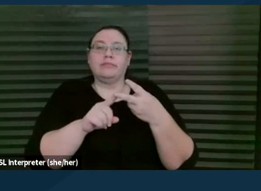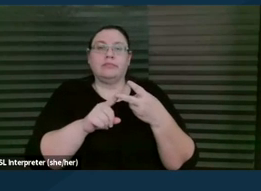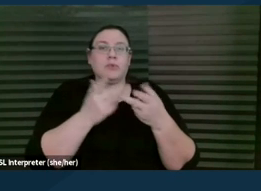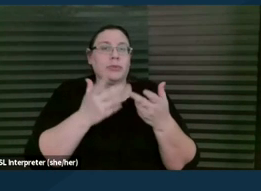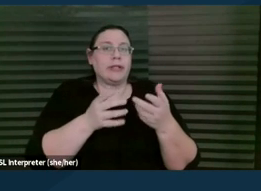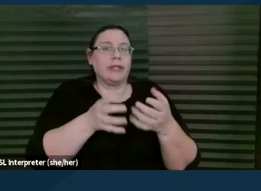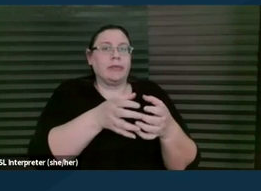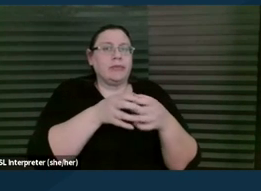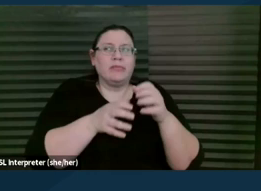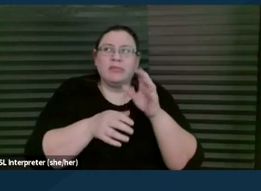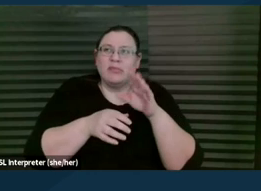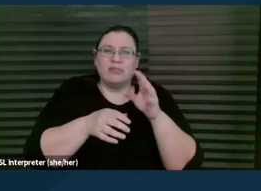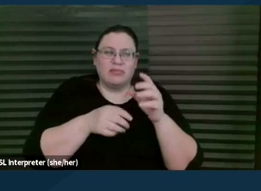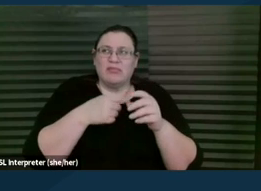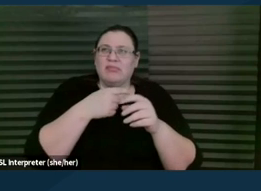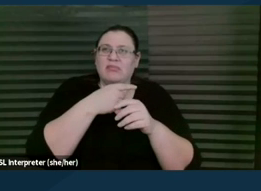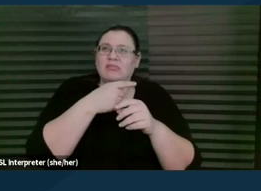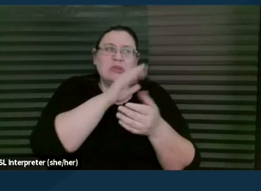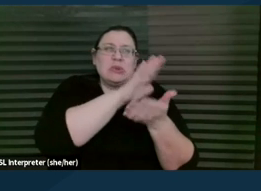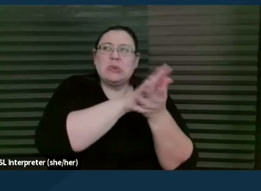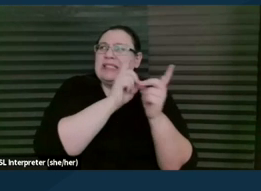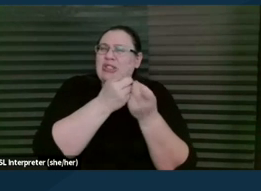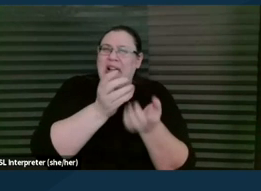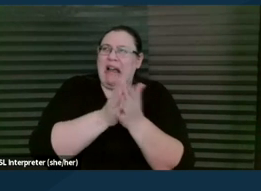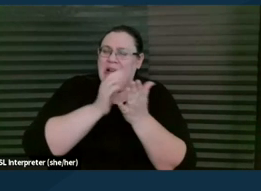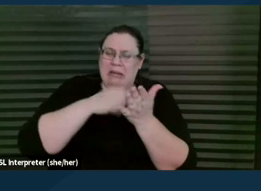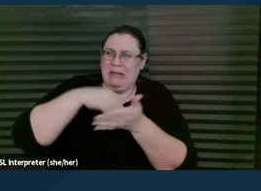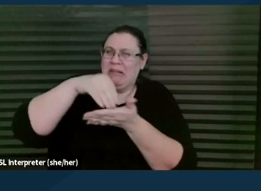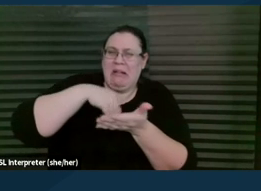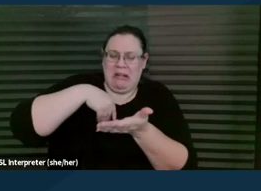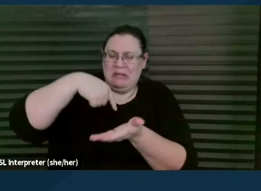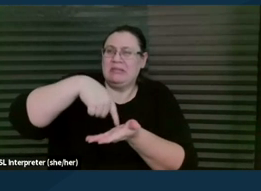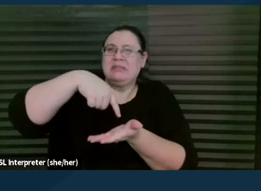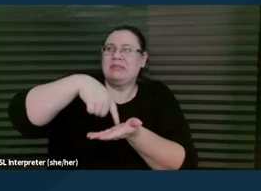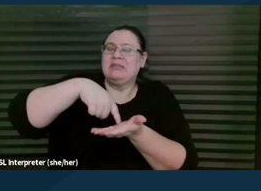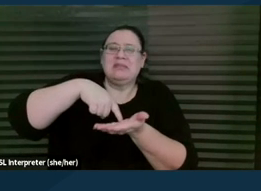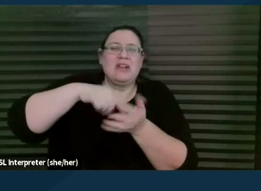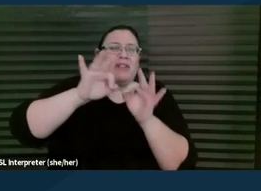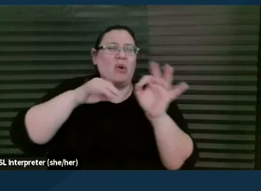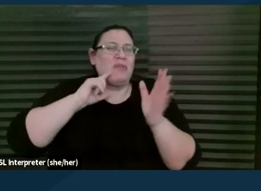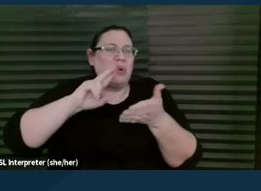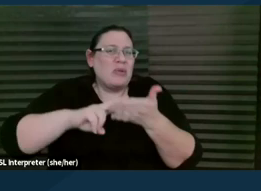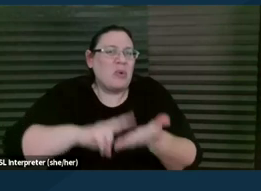"I'm being asked by this, by my school district to fill out enrollment forms or request for a meeting